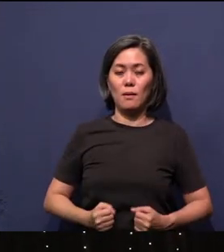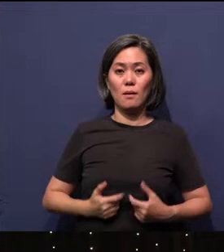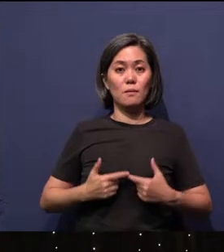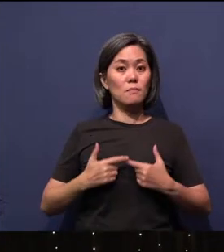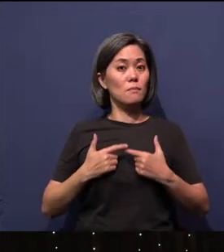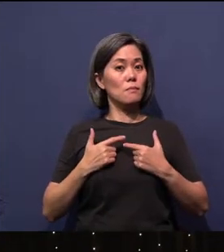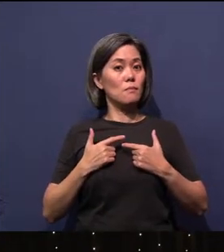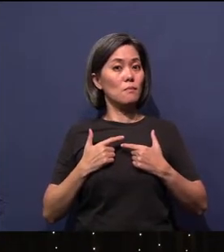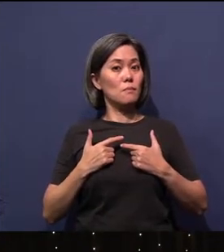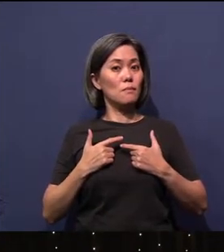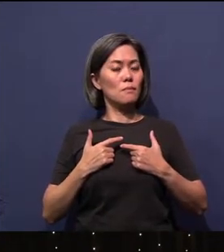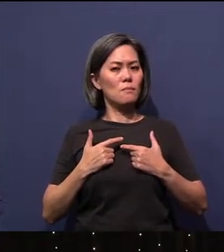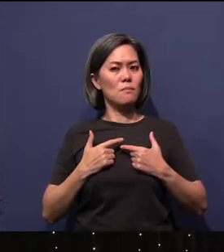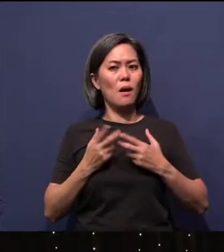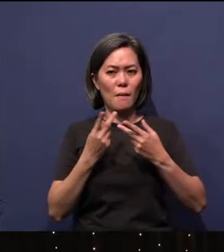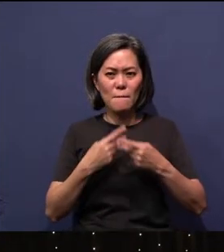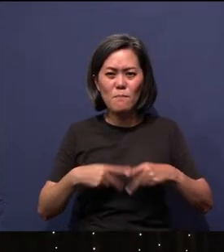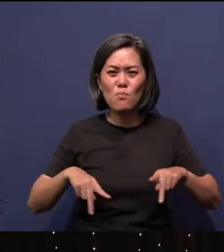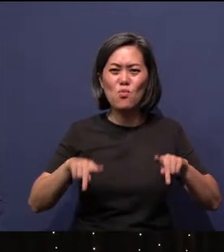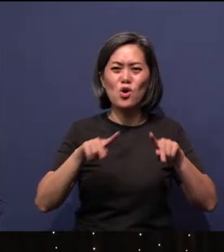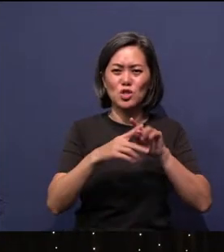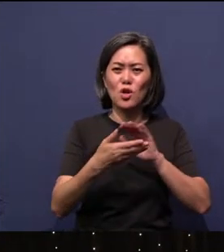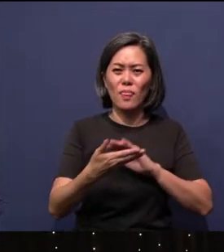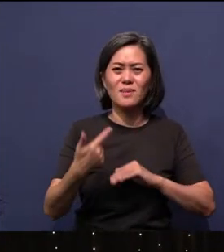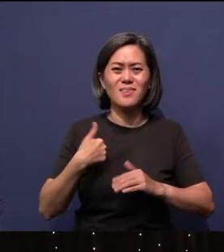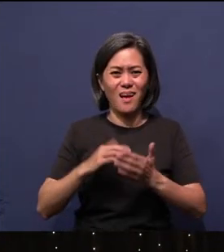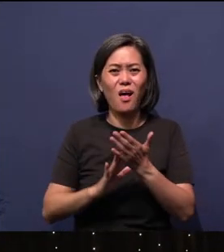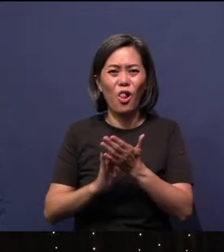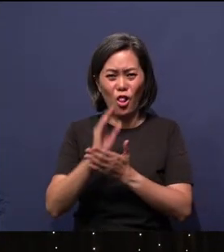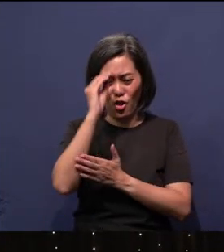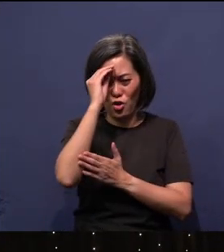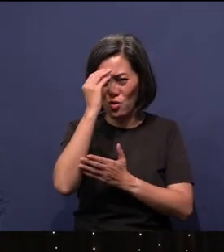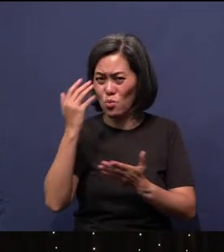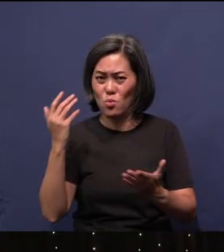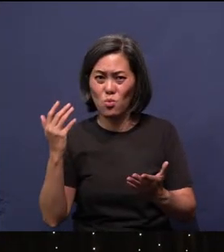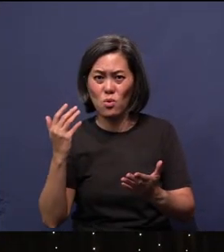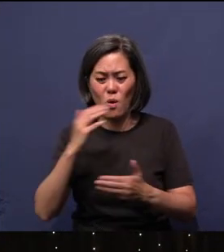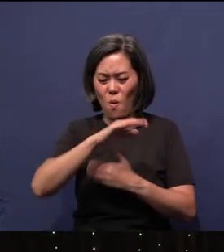And one of the most precious things I have learned is that in all of creation, God